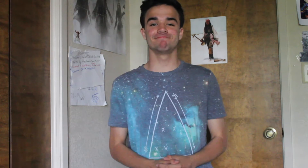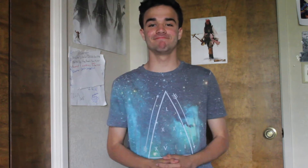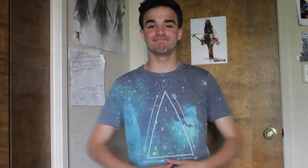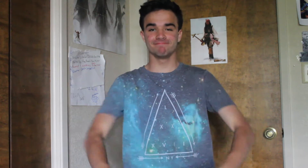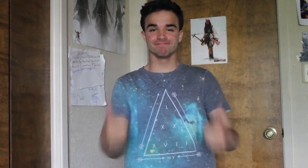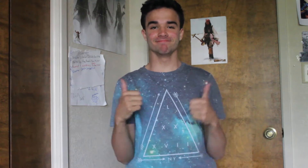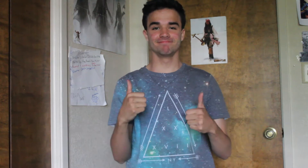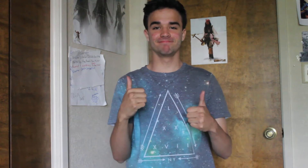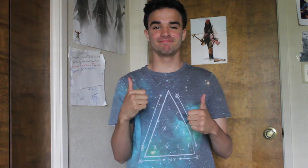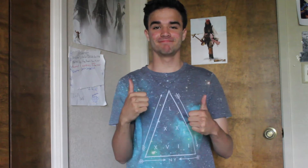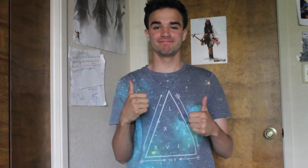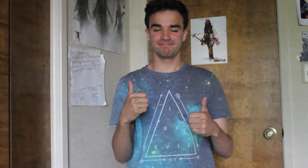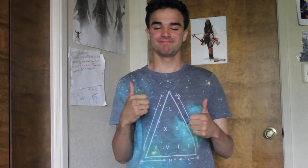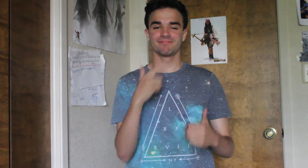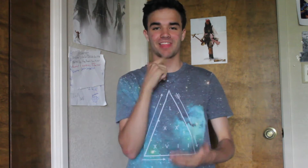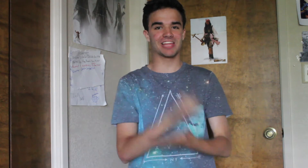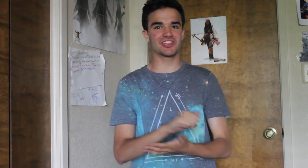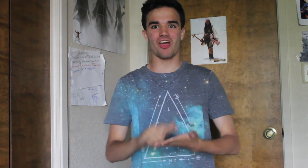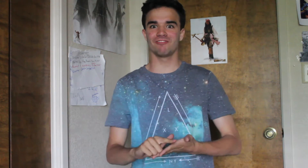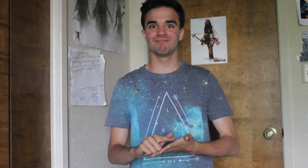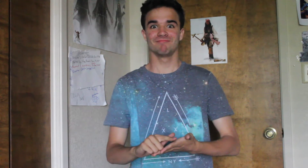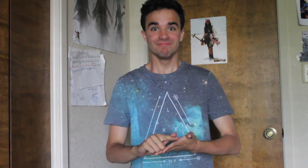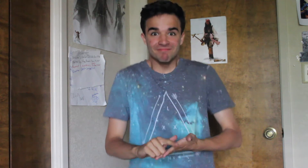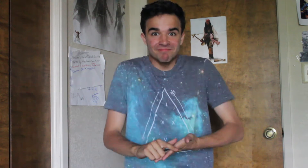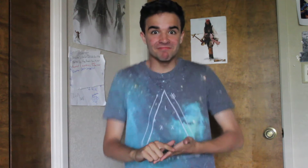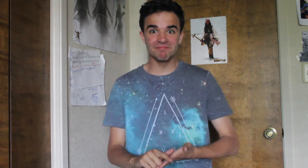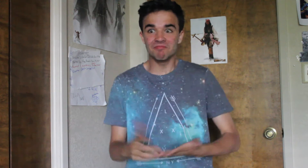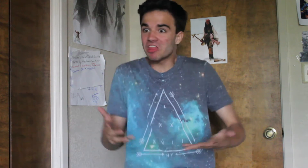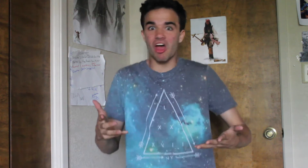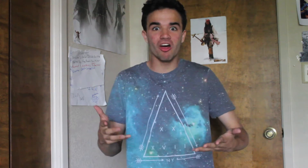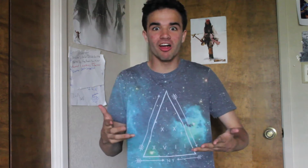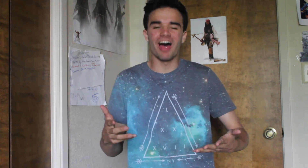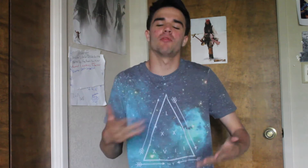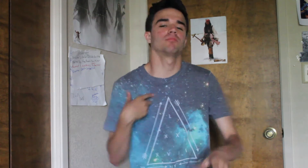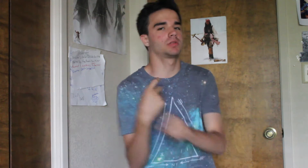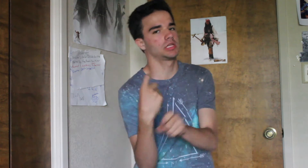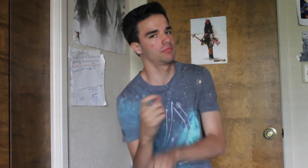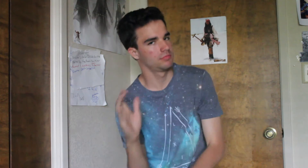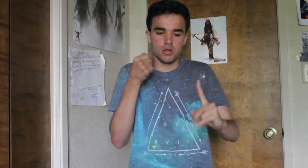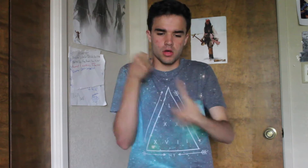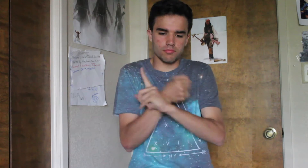It's all?? I'm just kidding.